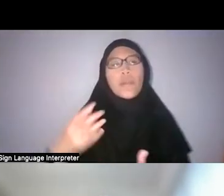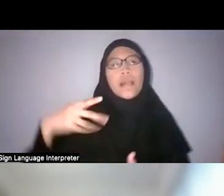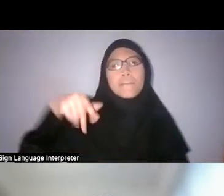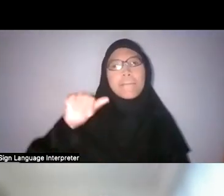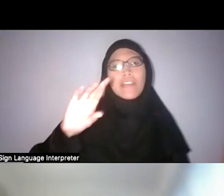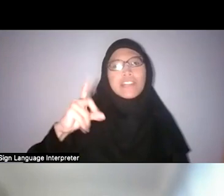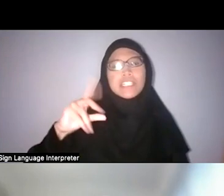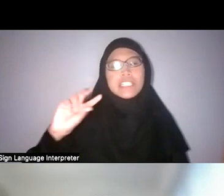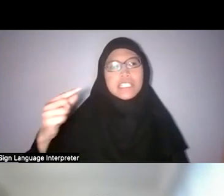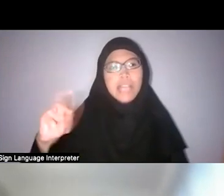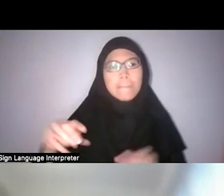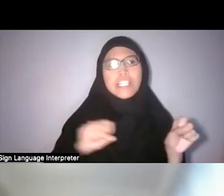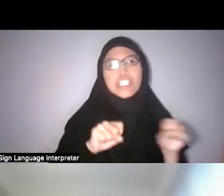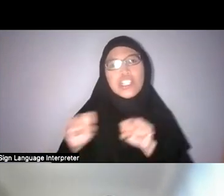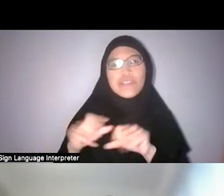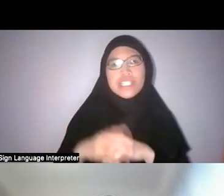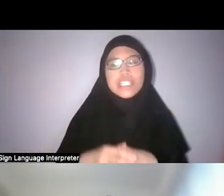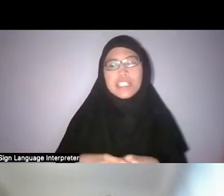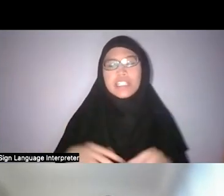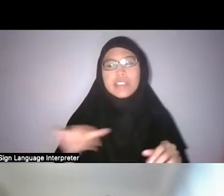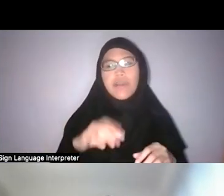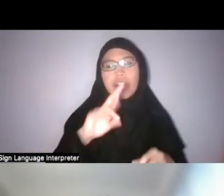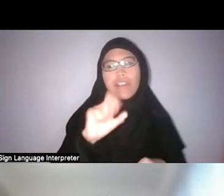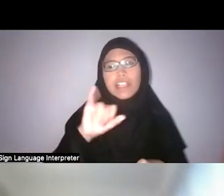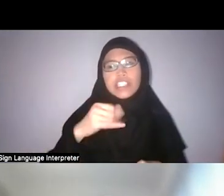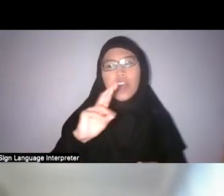I think it was Rajaratnam who had said that